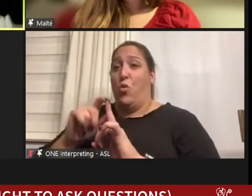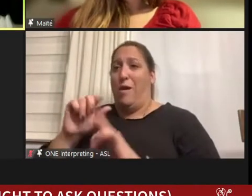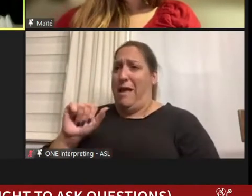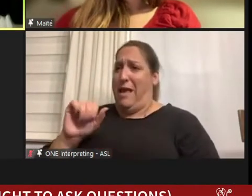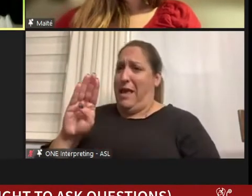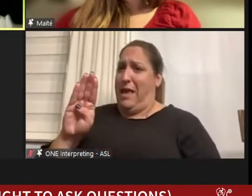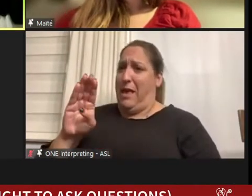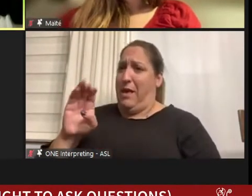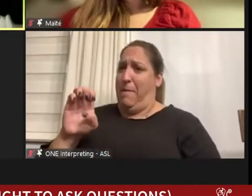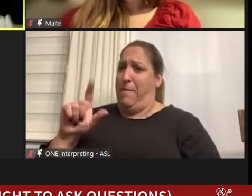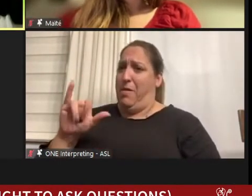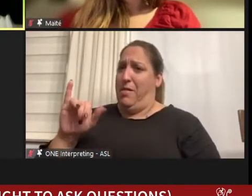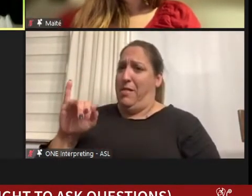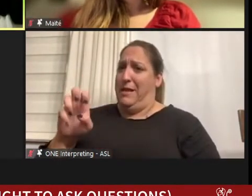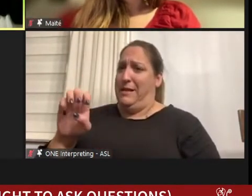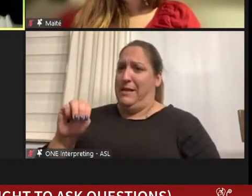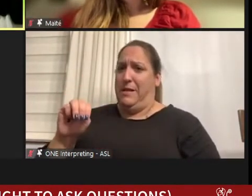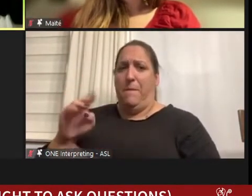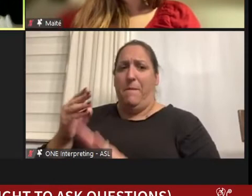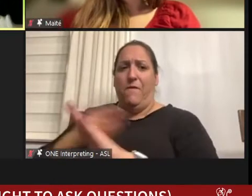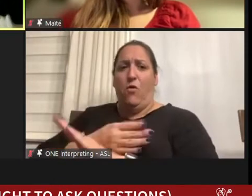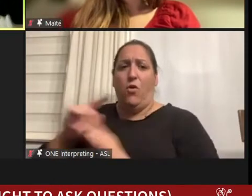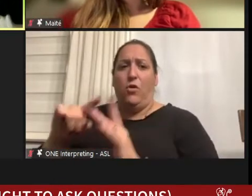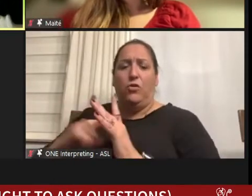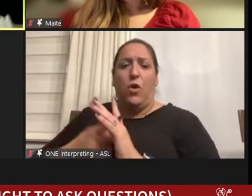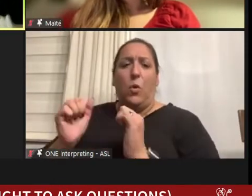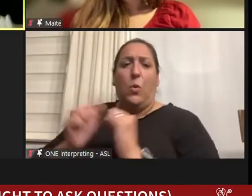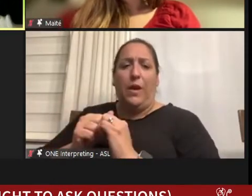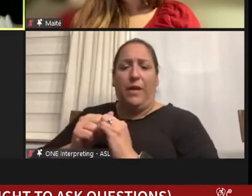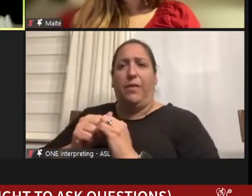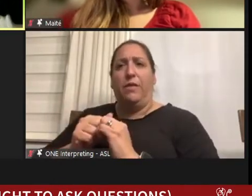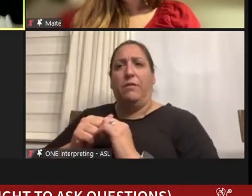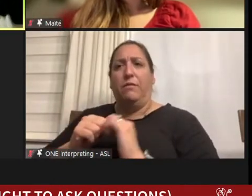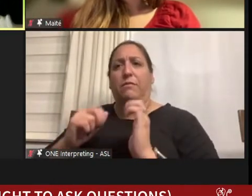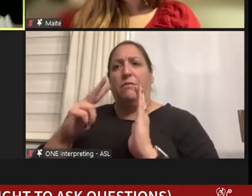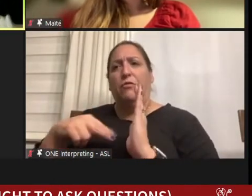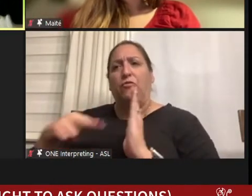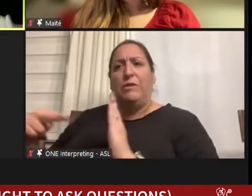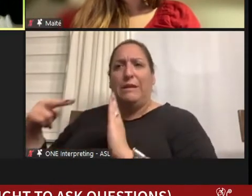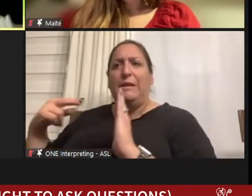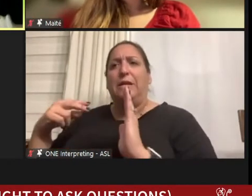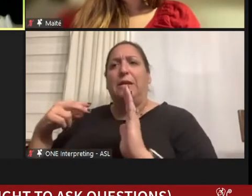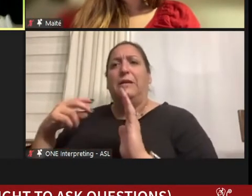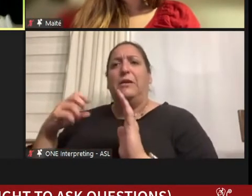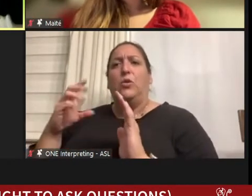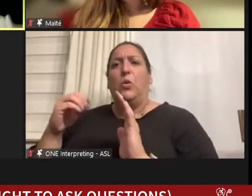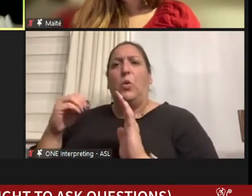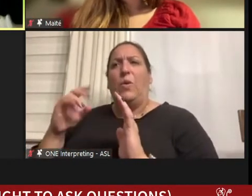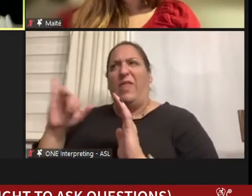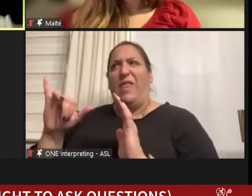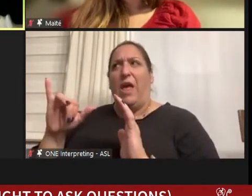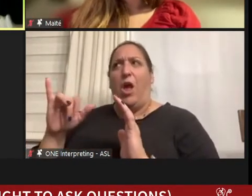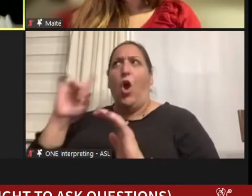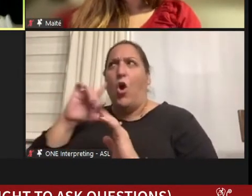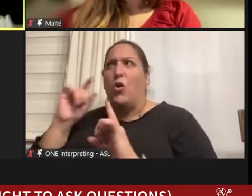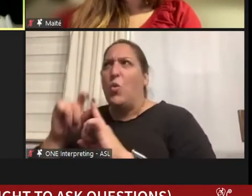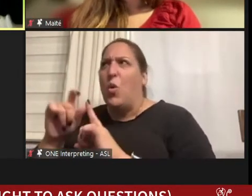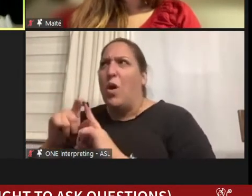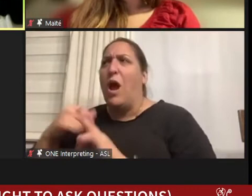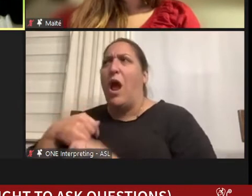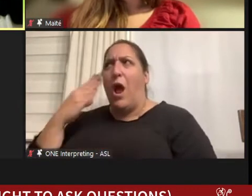before I started reading SMAC. And when I heard the word I knew what it meant immediately, but